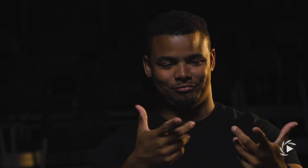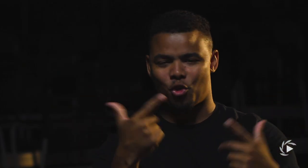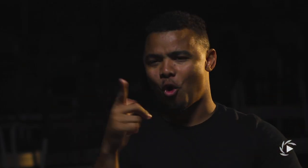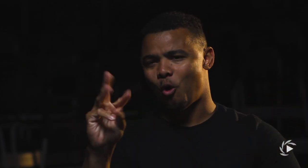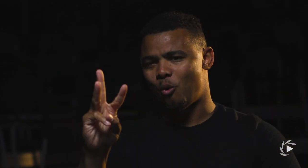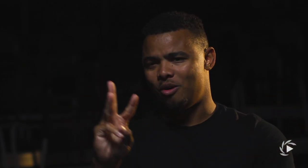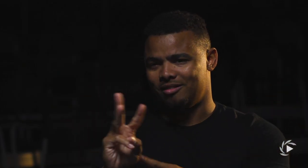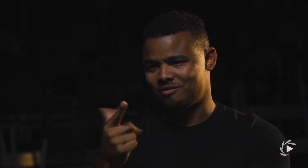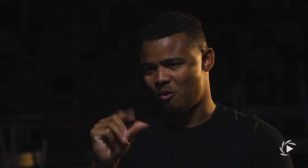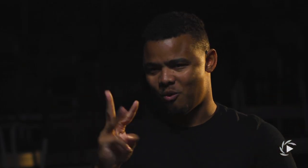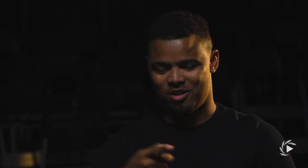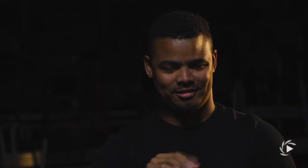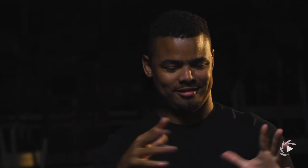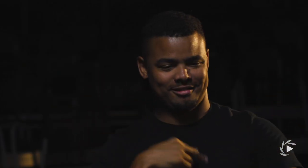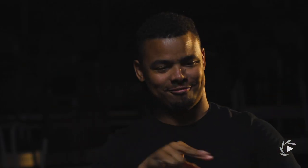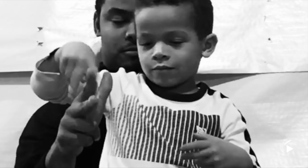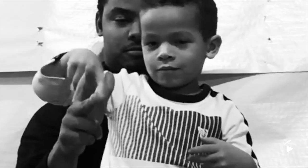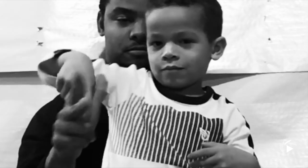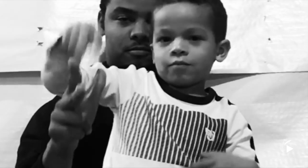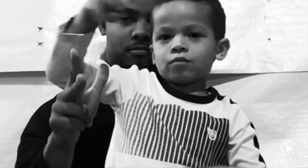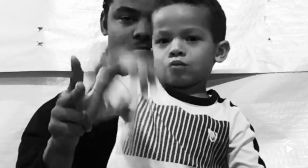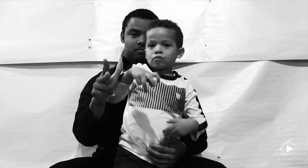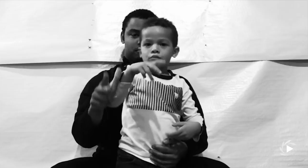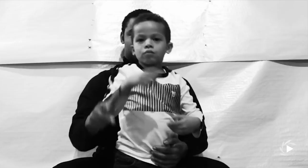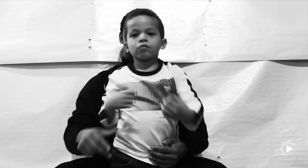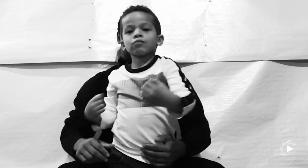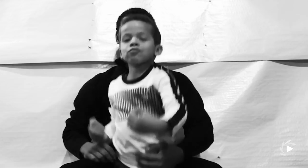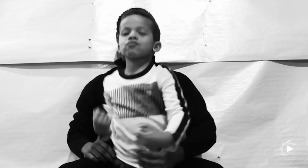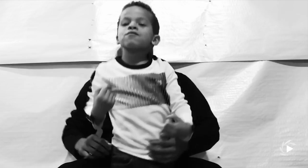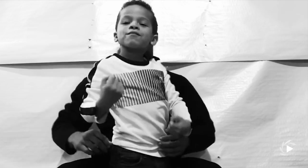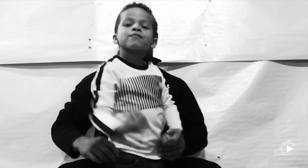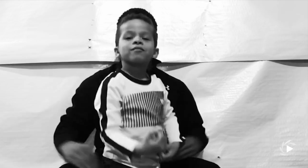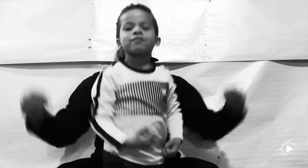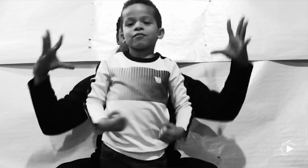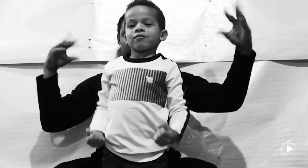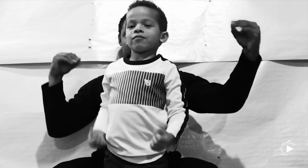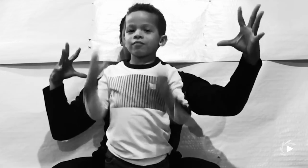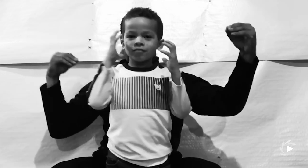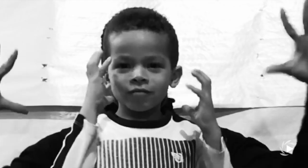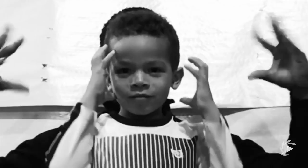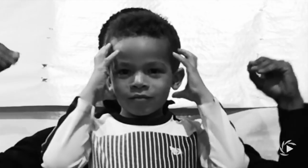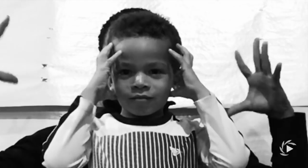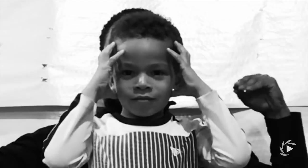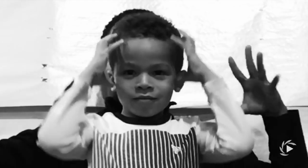and my heart races and I feel like glowing when I see my son doing that.